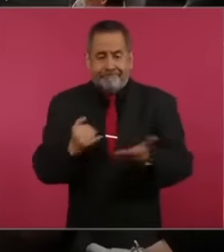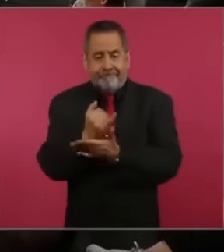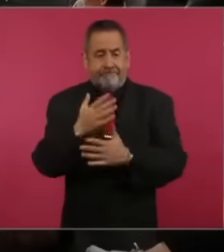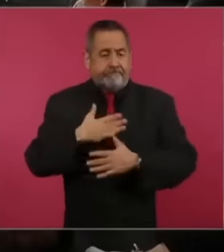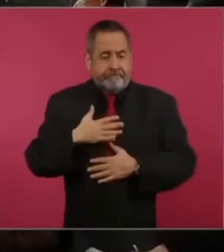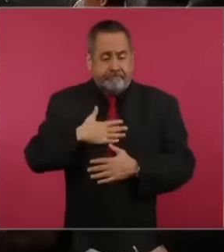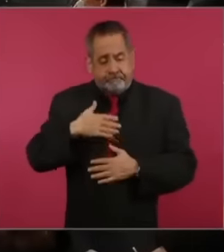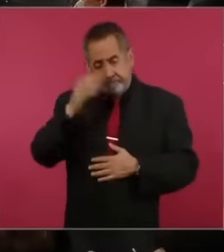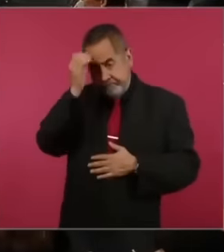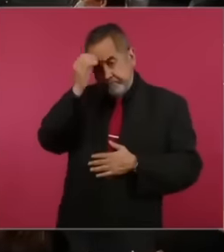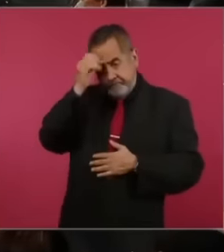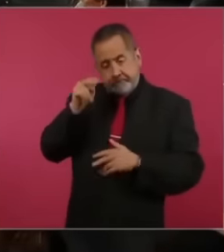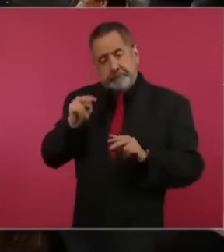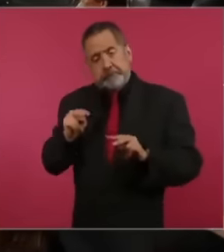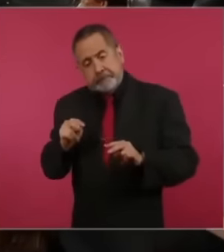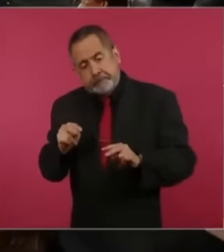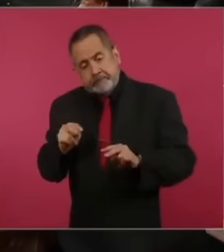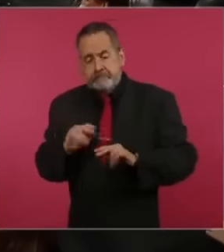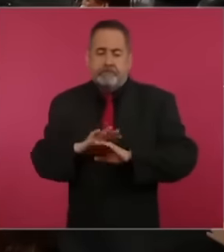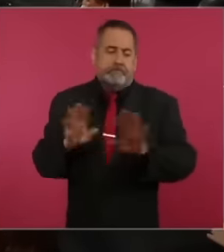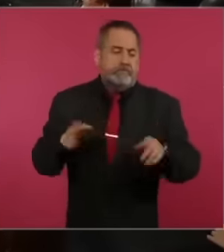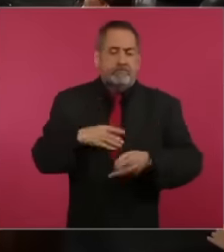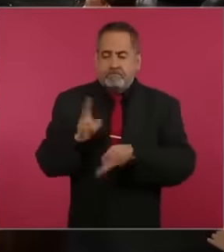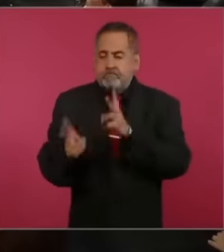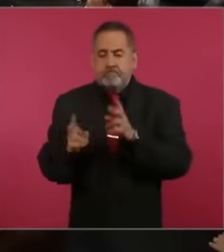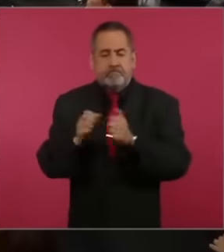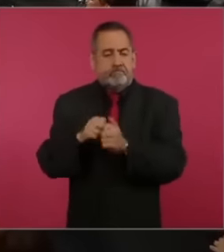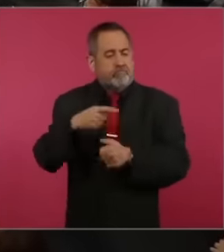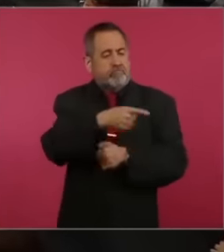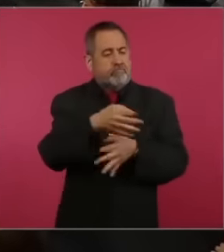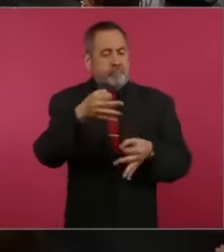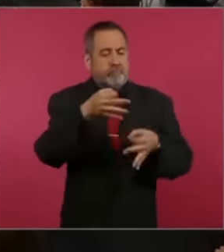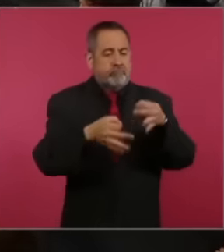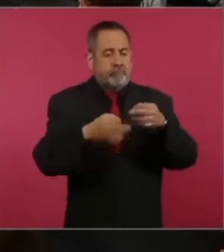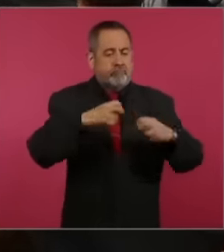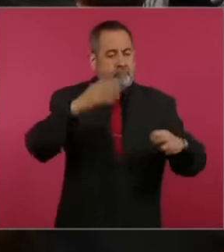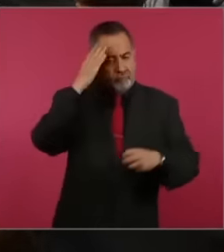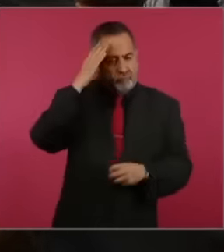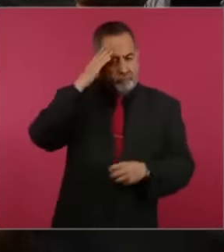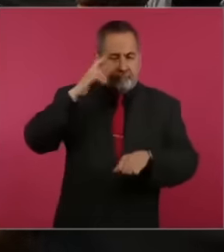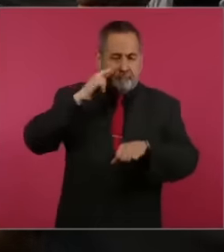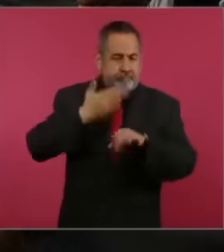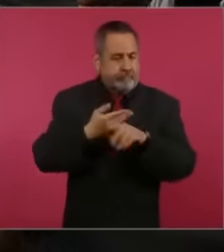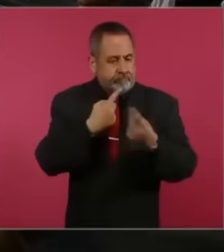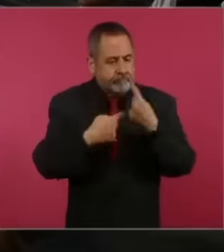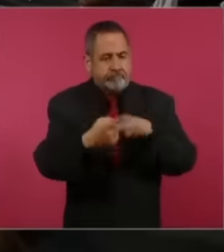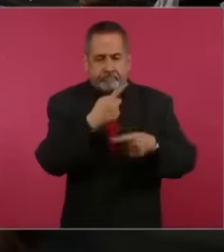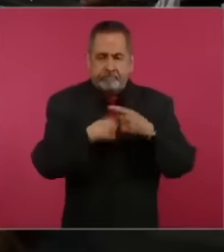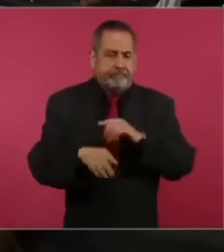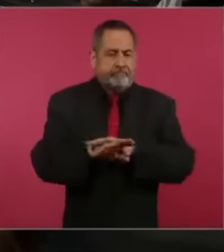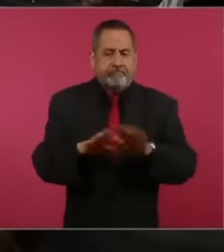seen and we have discussed with the magistrates responsible for these cases that they are already in